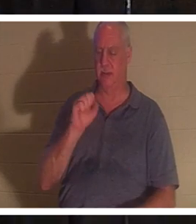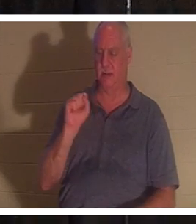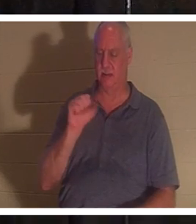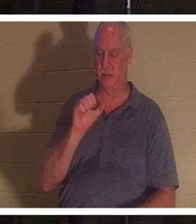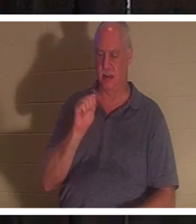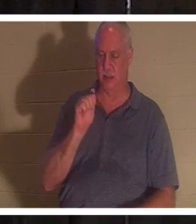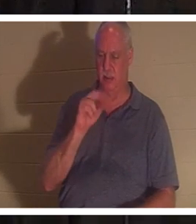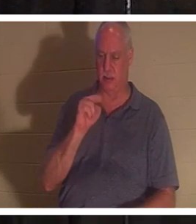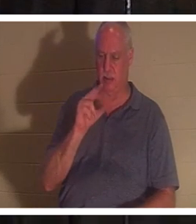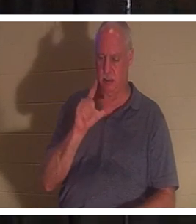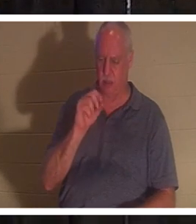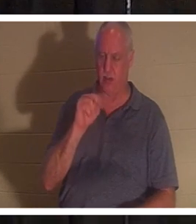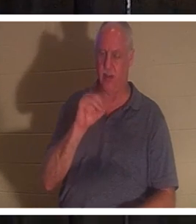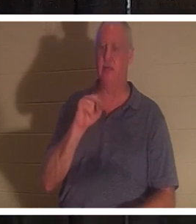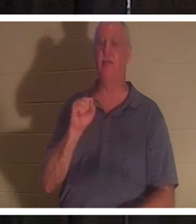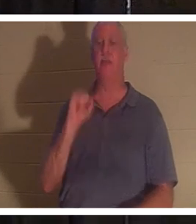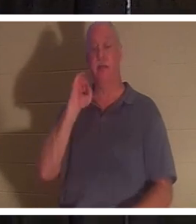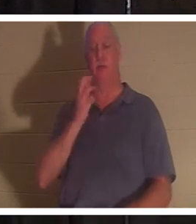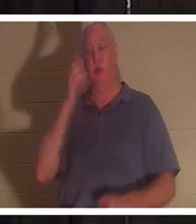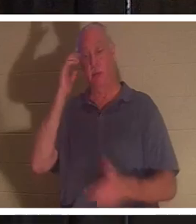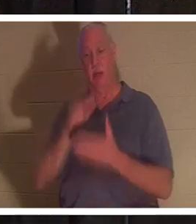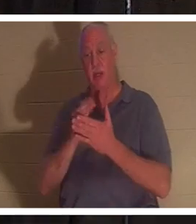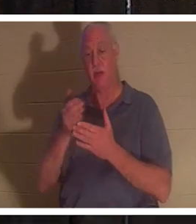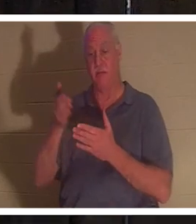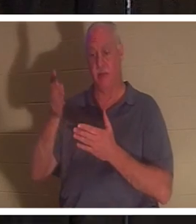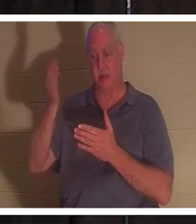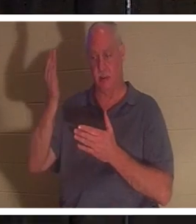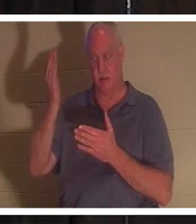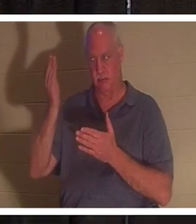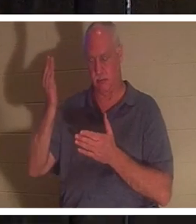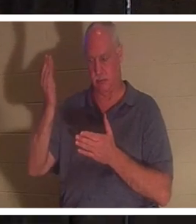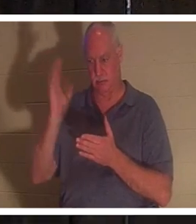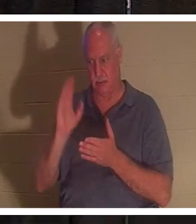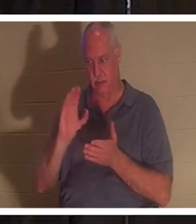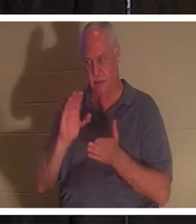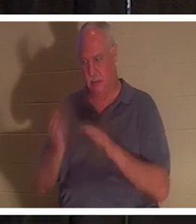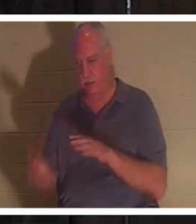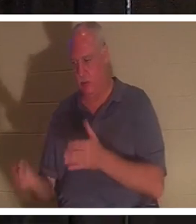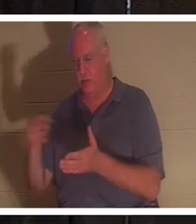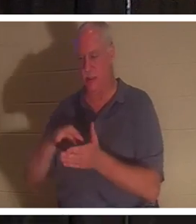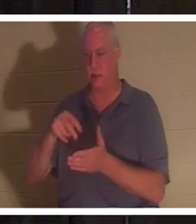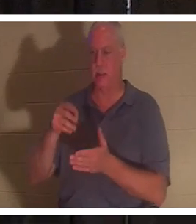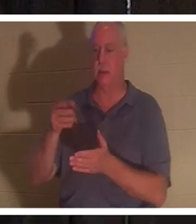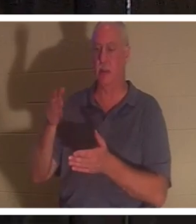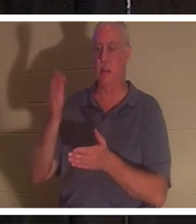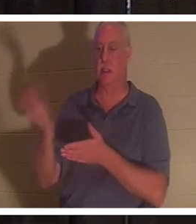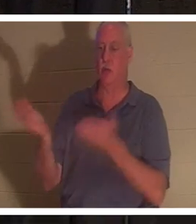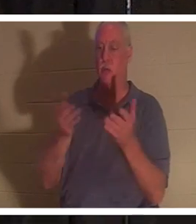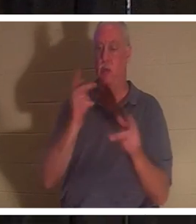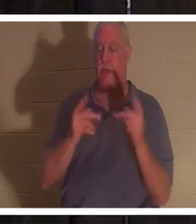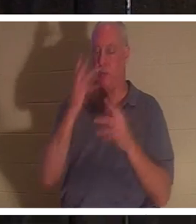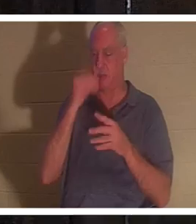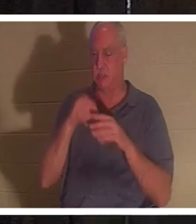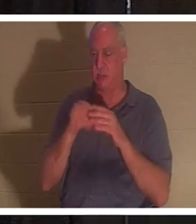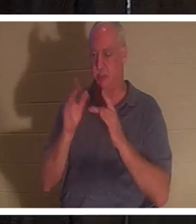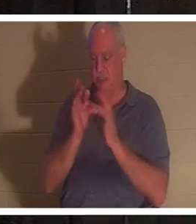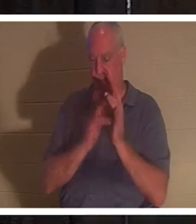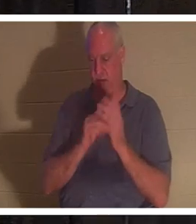rose again, even so, God will bring with Him those who have fallen asleep in Jesus. I have a friend